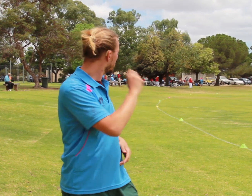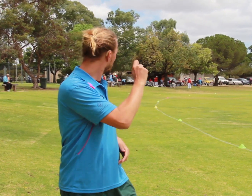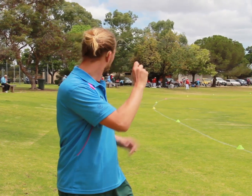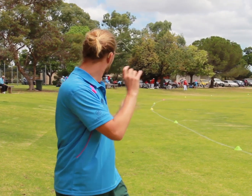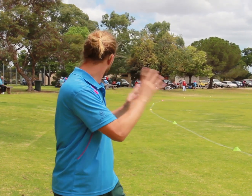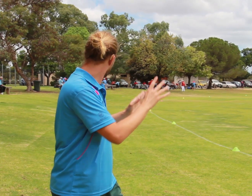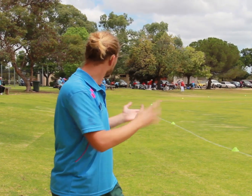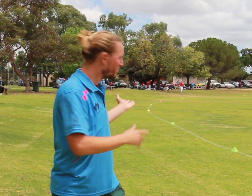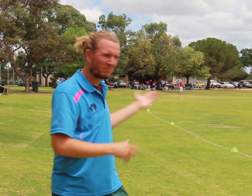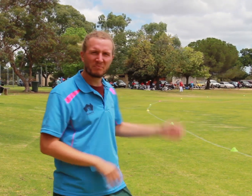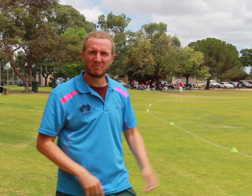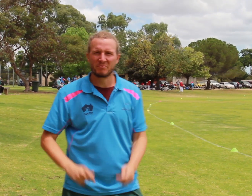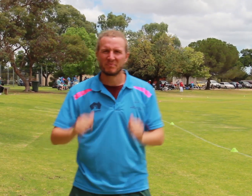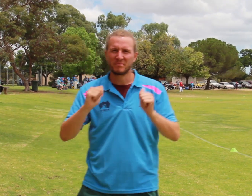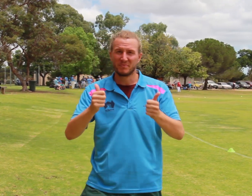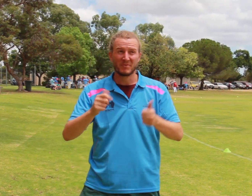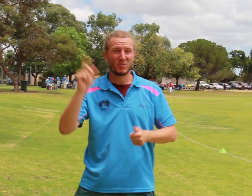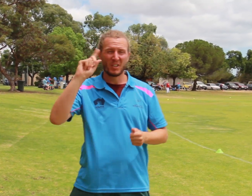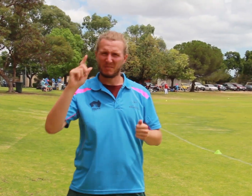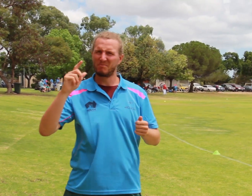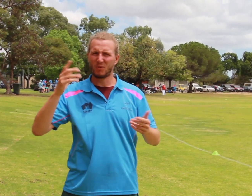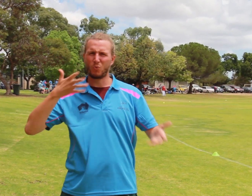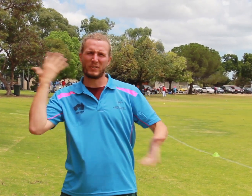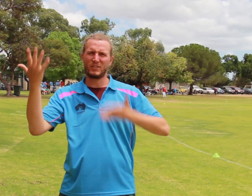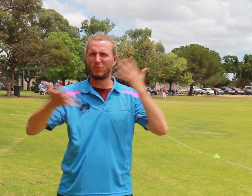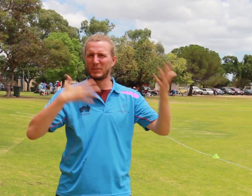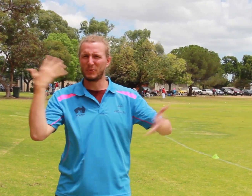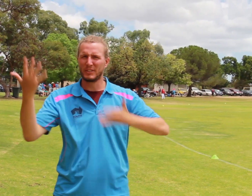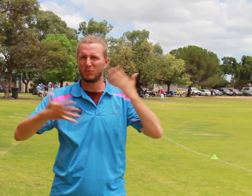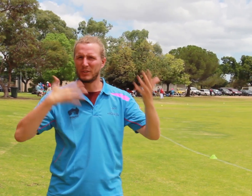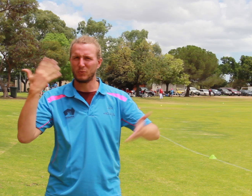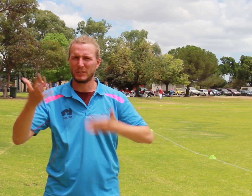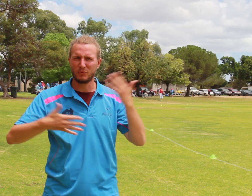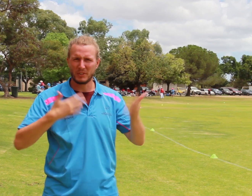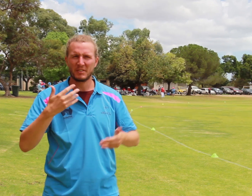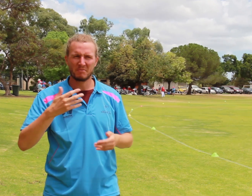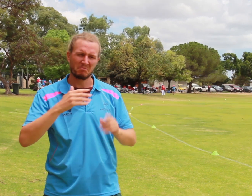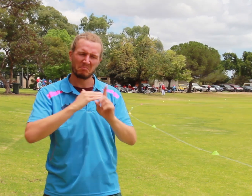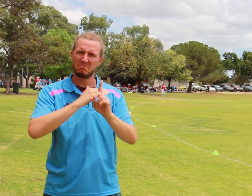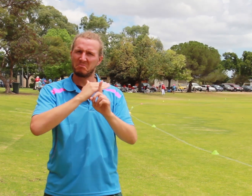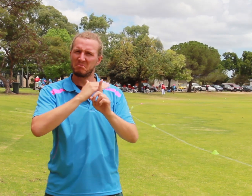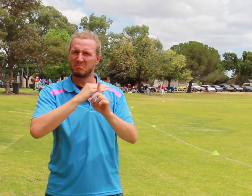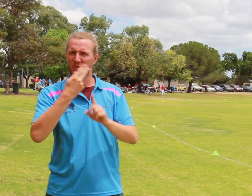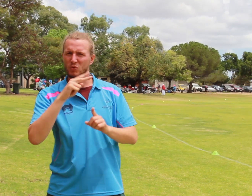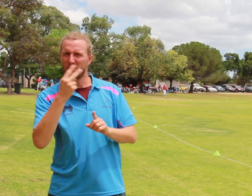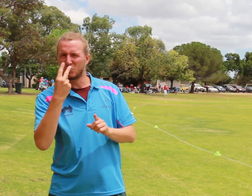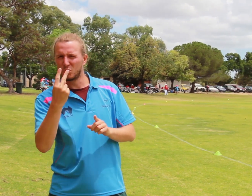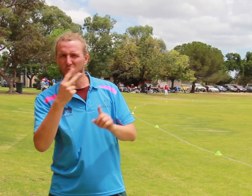It will be starting shortly. So today has been quite windy. The temperature is around 22 degrees.